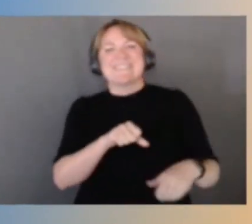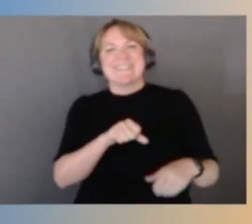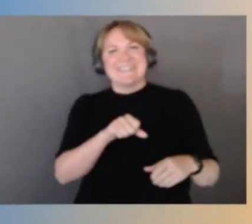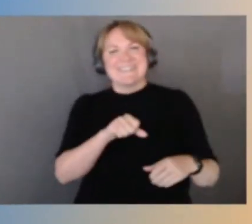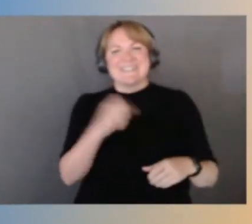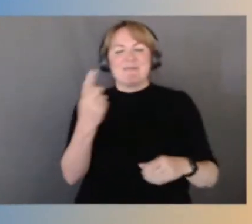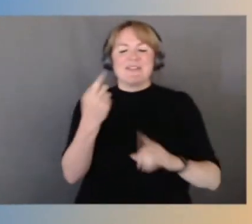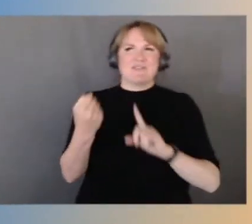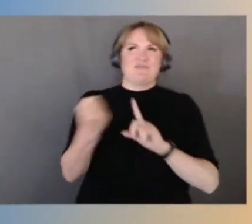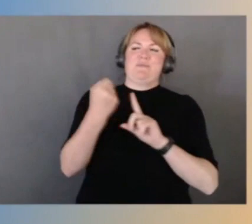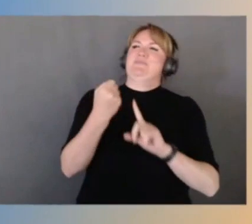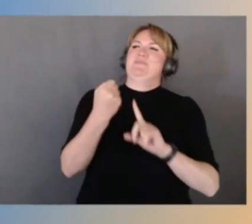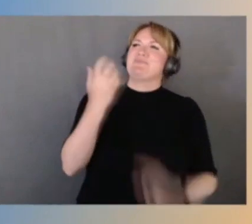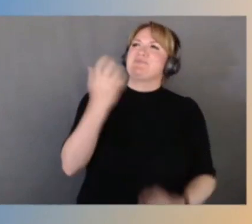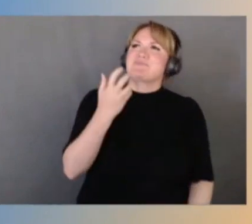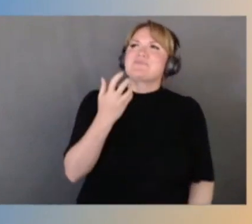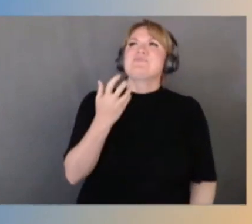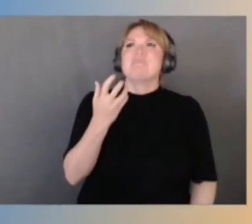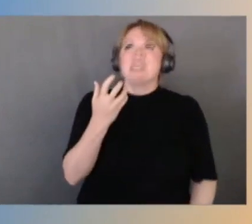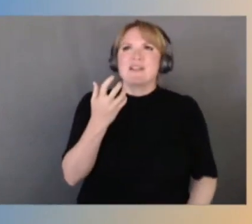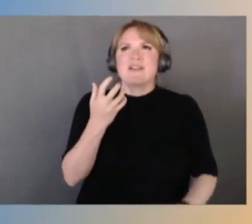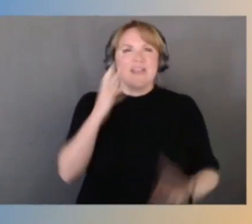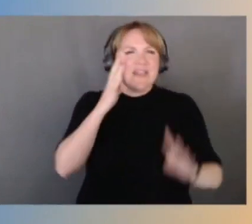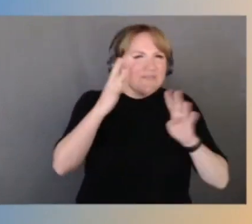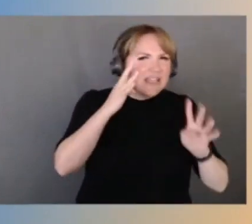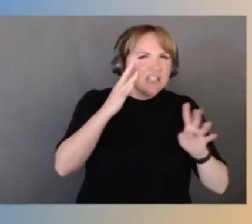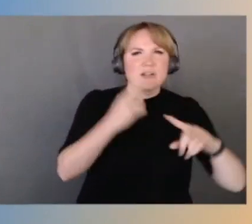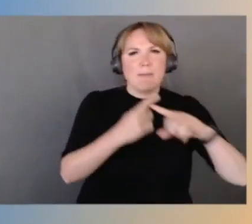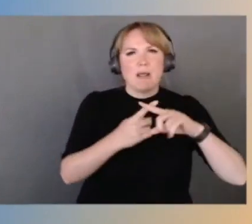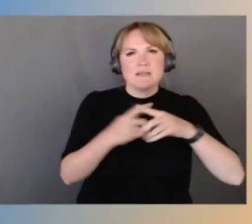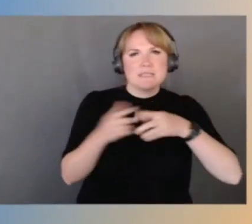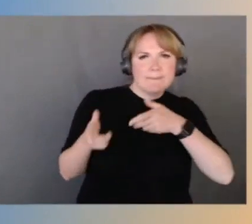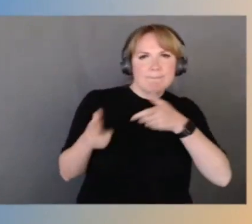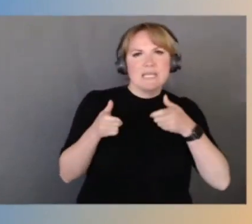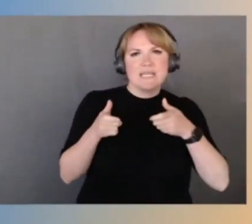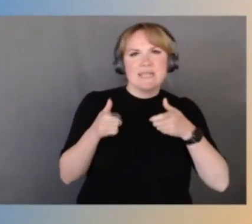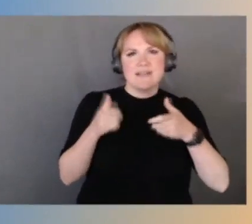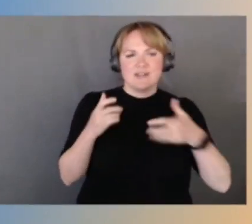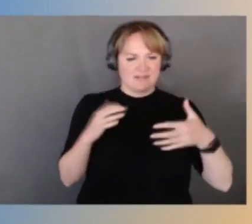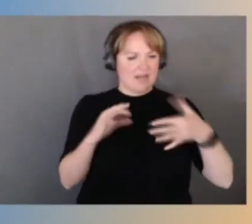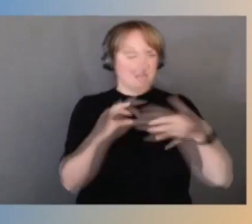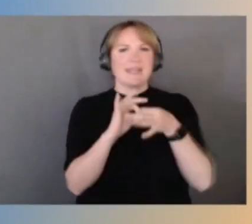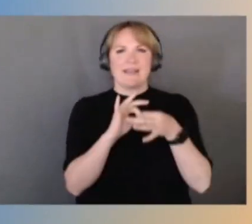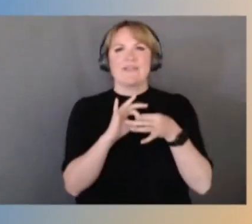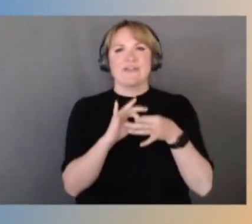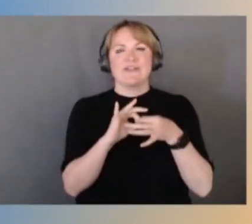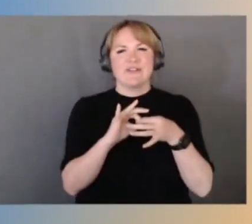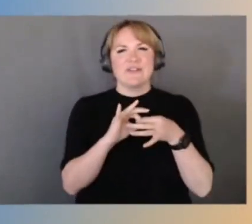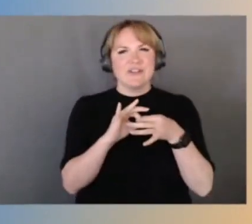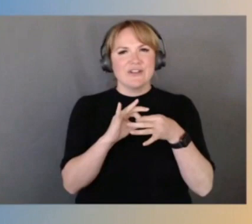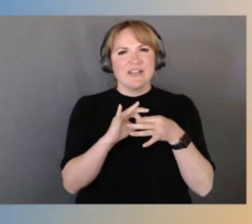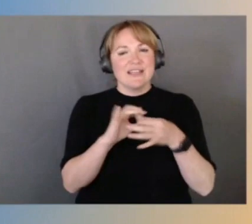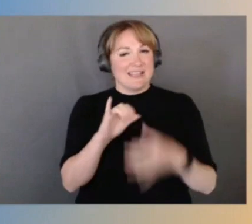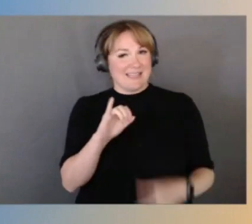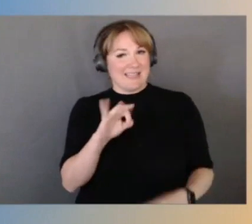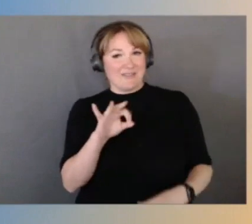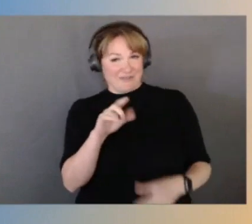the innovation and the speed are kind of tied in together. If you've followed Amazon for a while, you know we've got this really